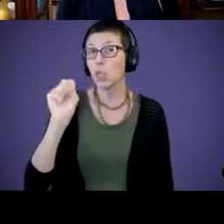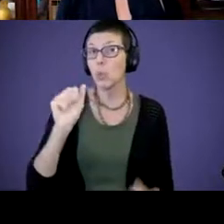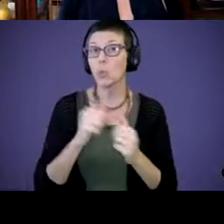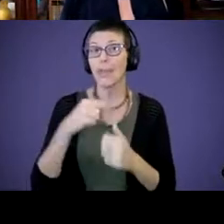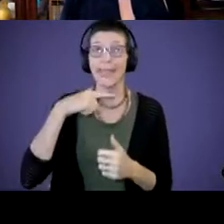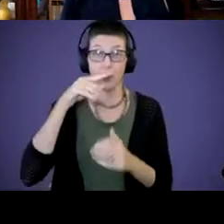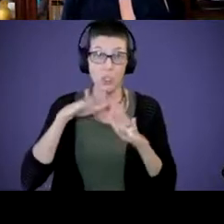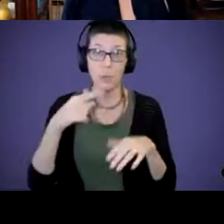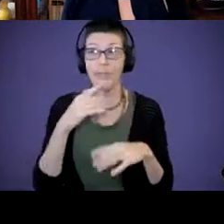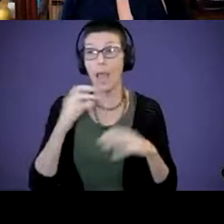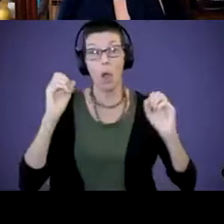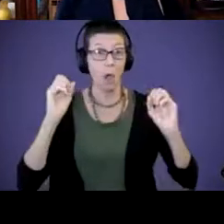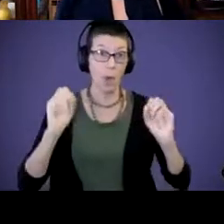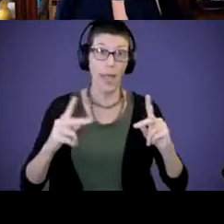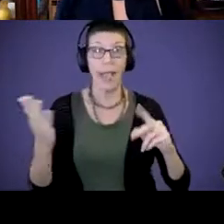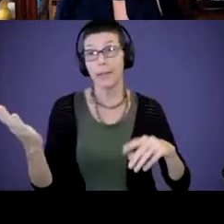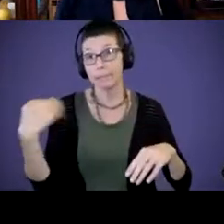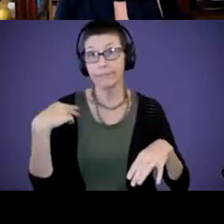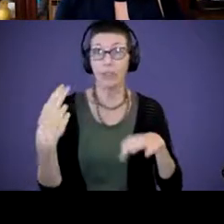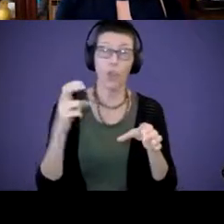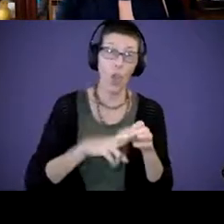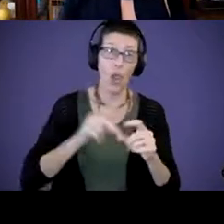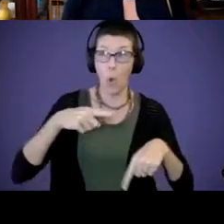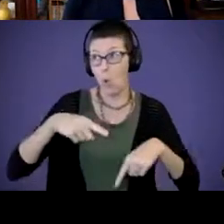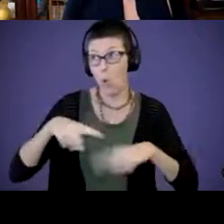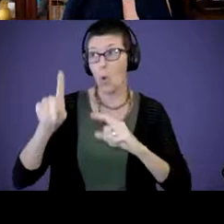“All right, let's get in the car. We're going to go to Target now. We'll be there for an hour.